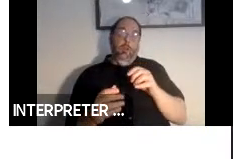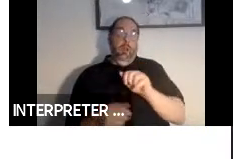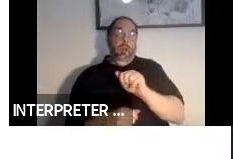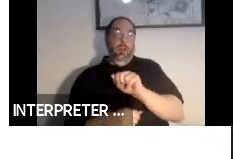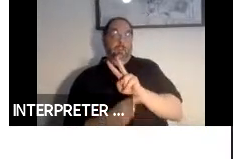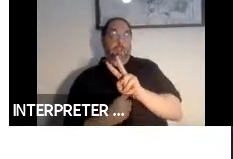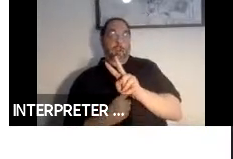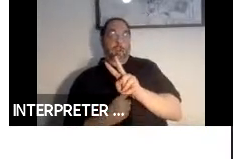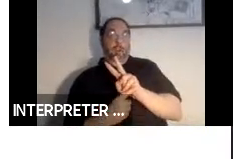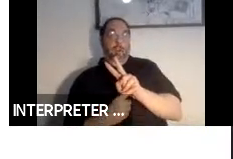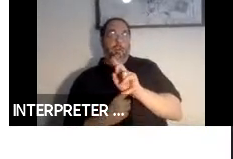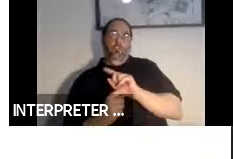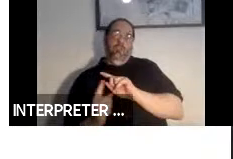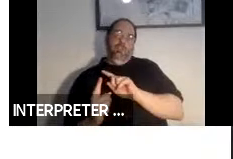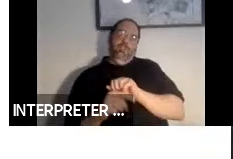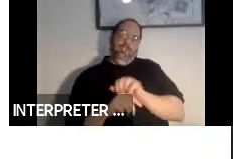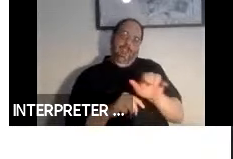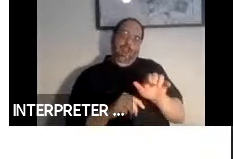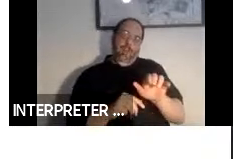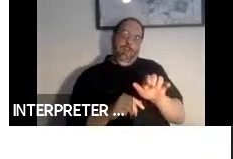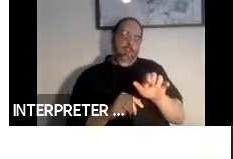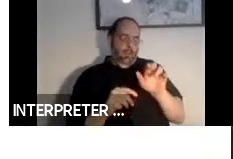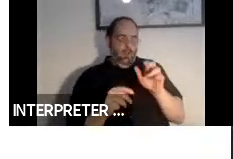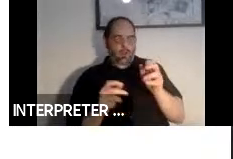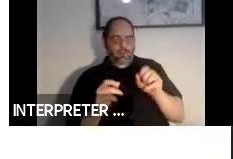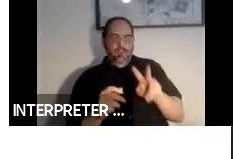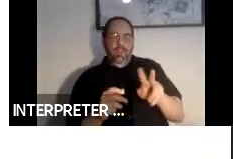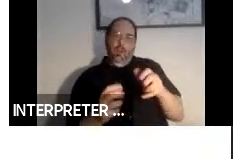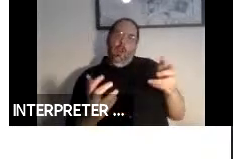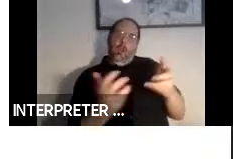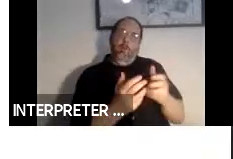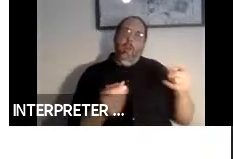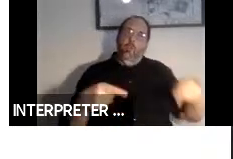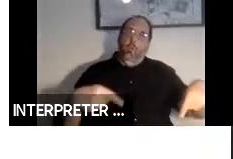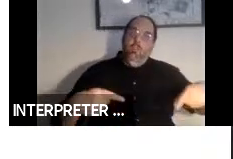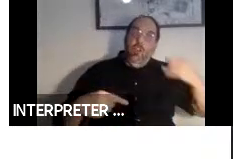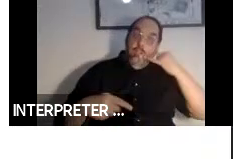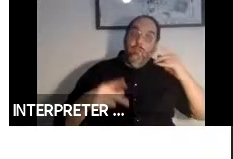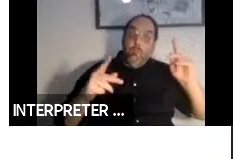a wheelchair if a person requires it. The individual vehicles have varying capabilities.